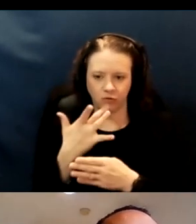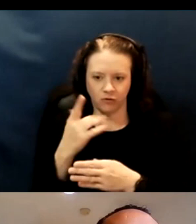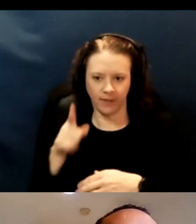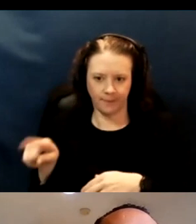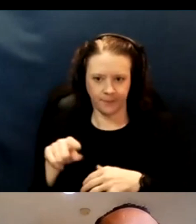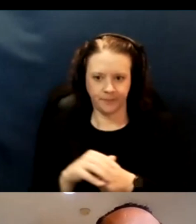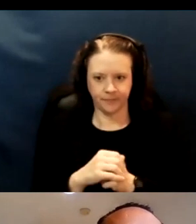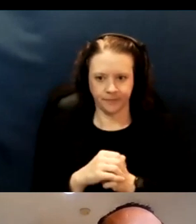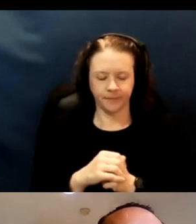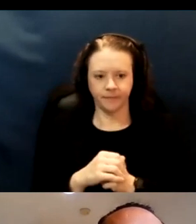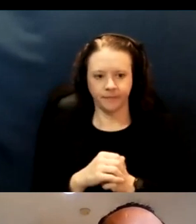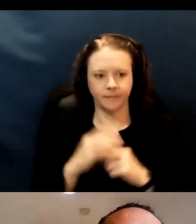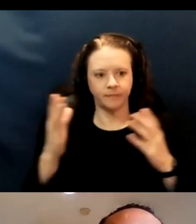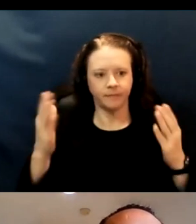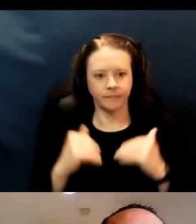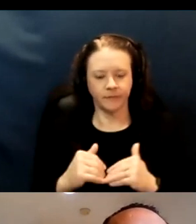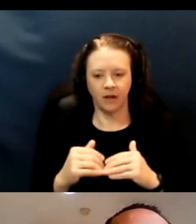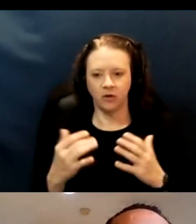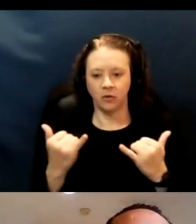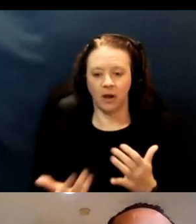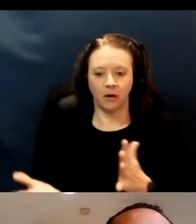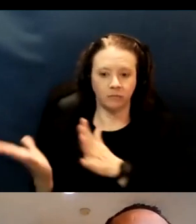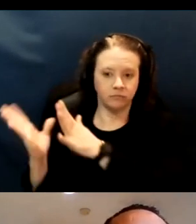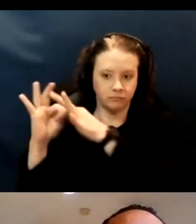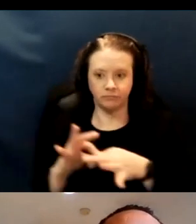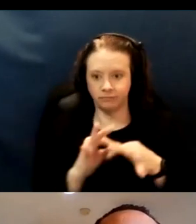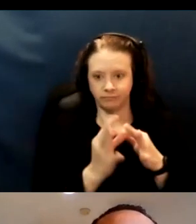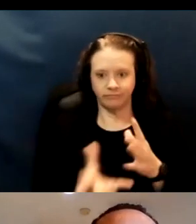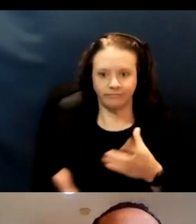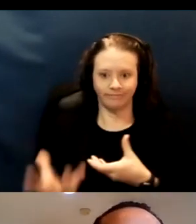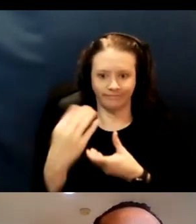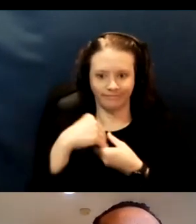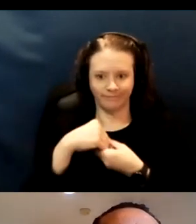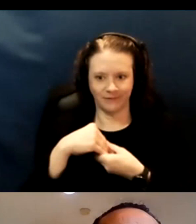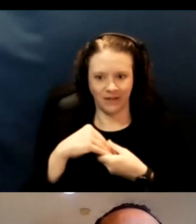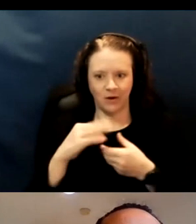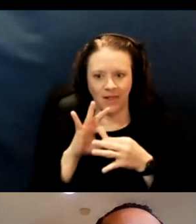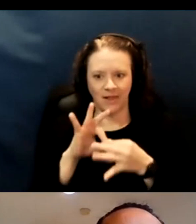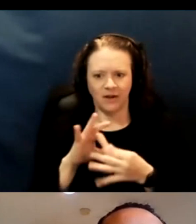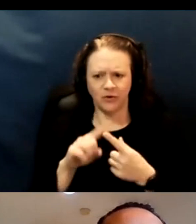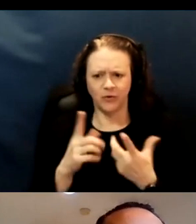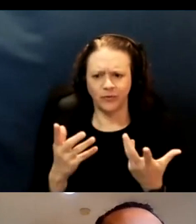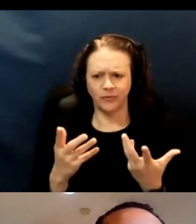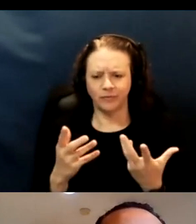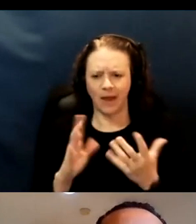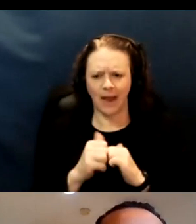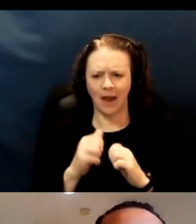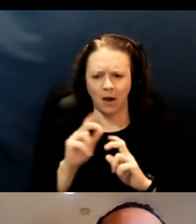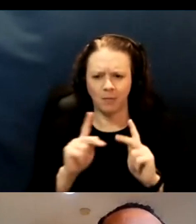And then putting it all together, in terms of getting people vaccinated. So, people are getting notified,